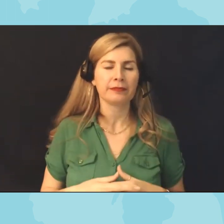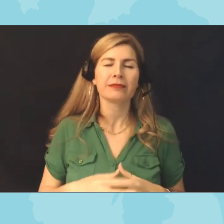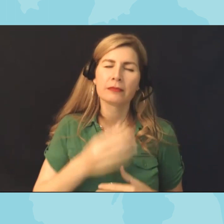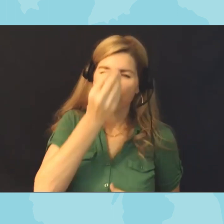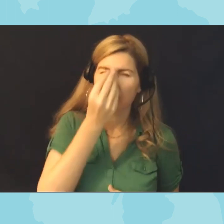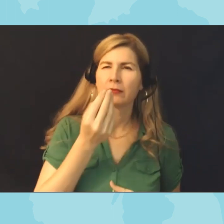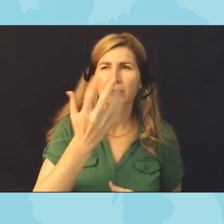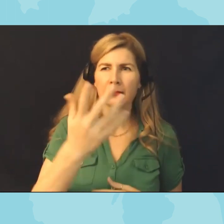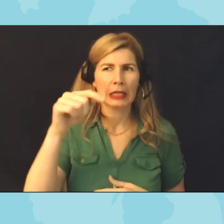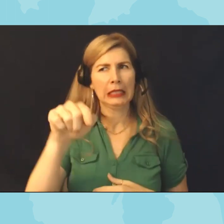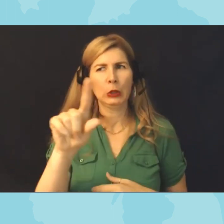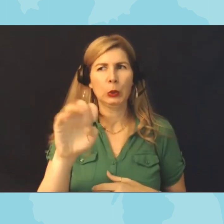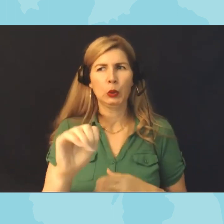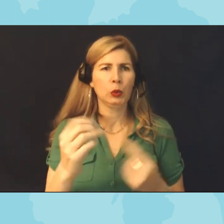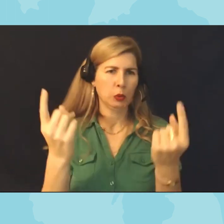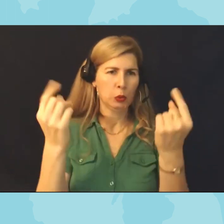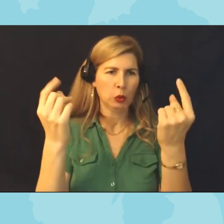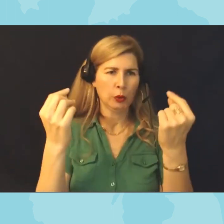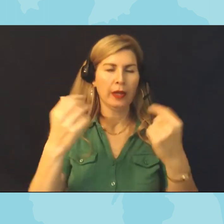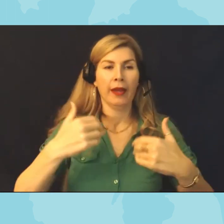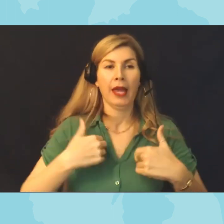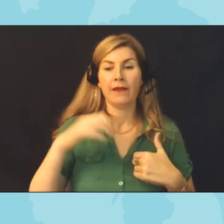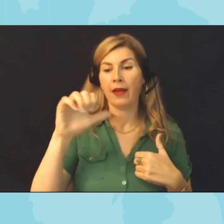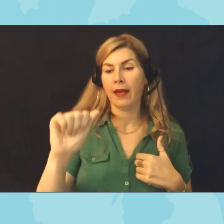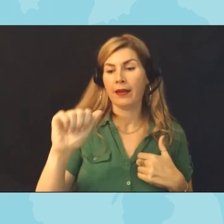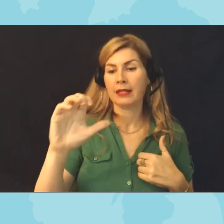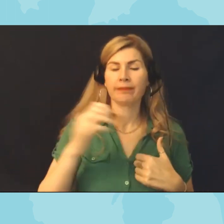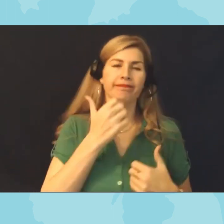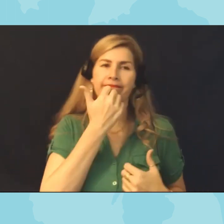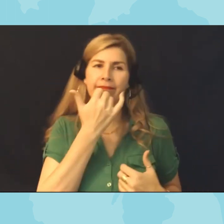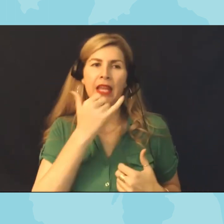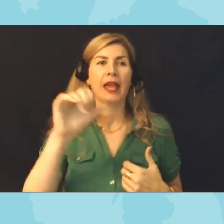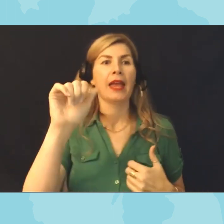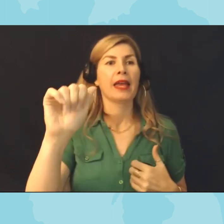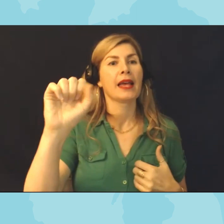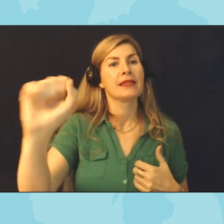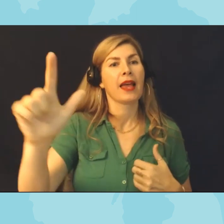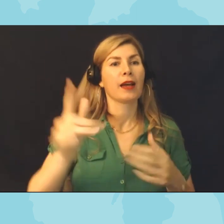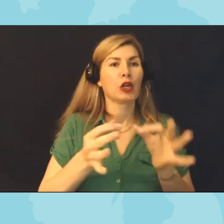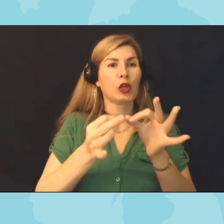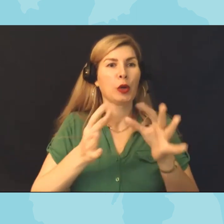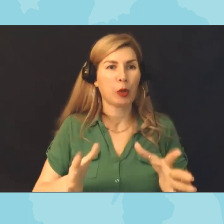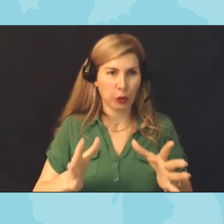things to get started with so we have an ACL um or sorry an AS L interpretation um live to at